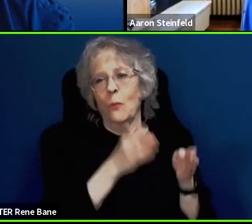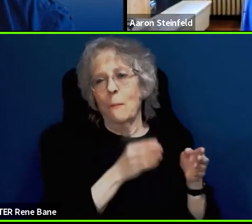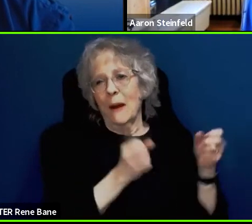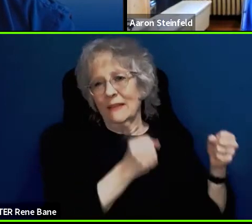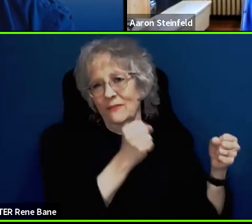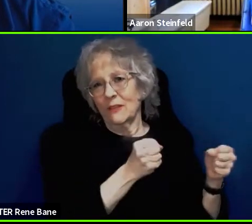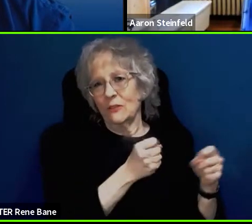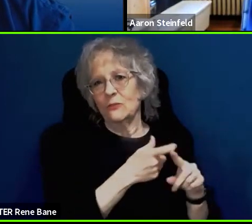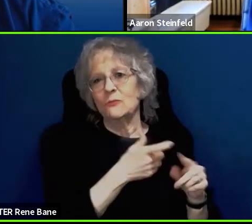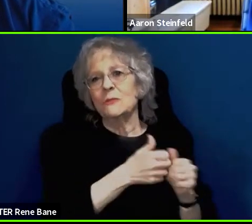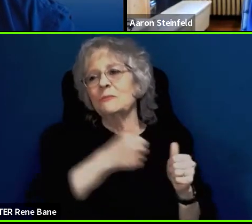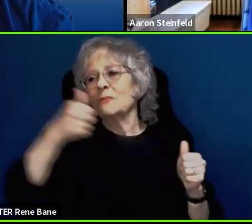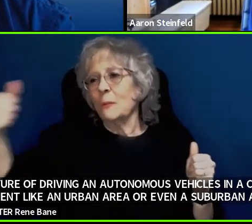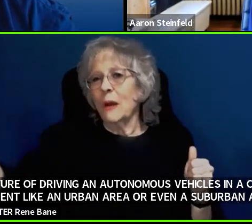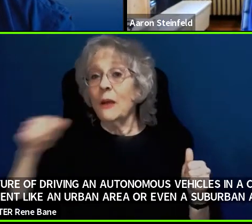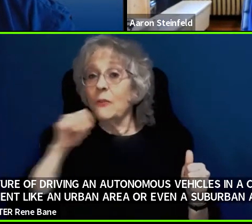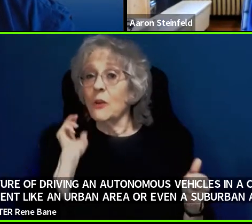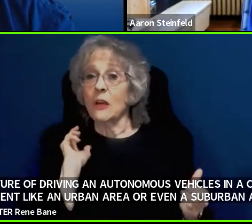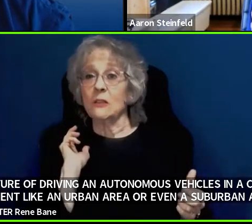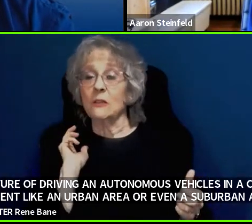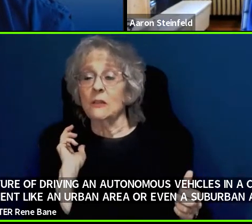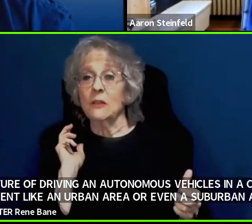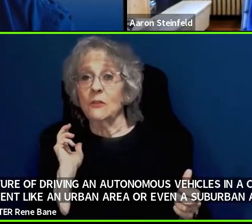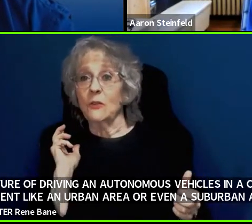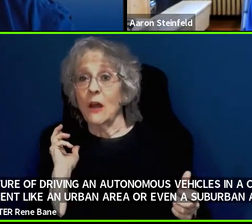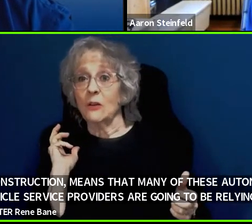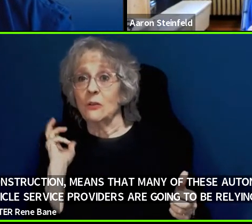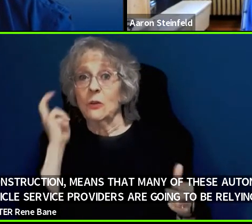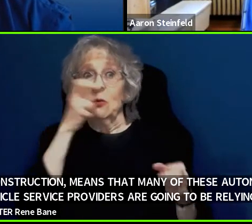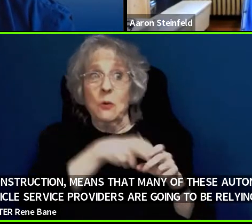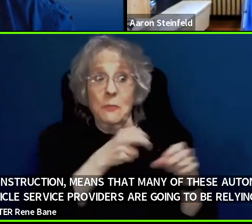So they won't remote into the car to drive it. That's actually very, very dangerous. But they